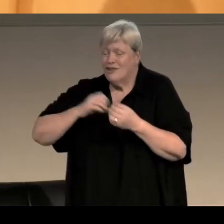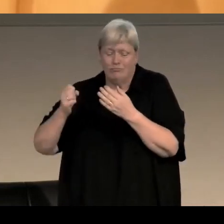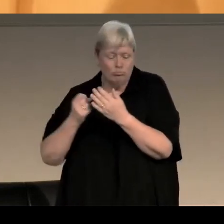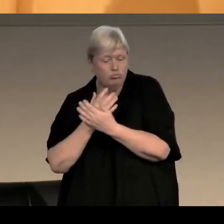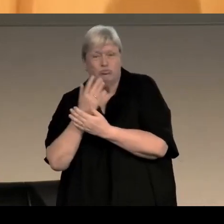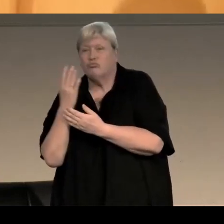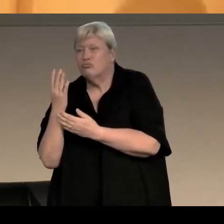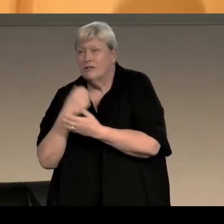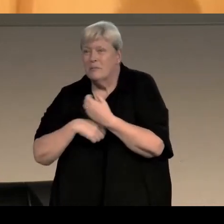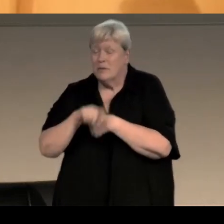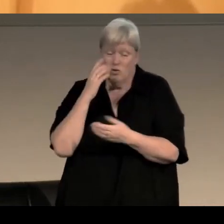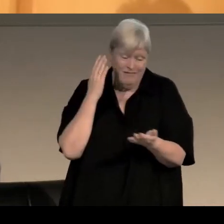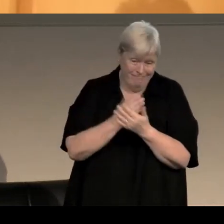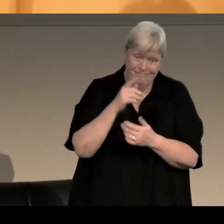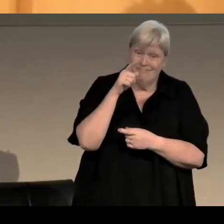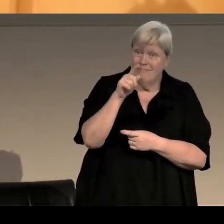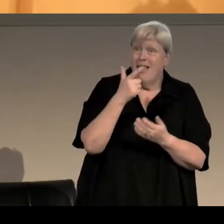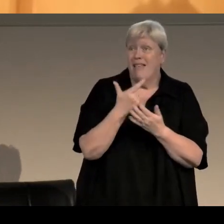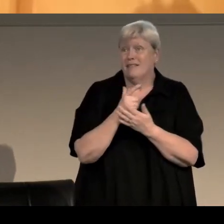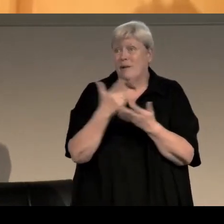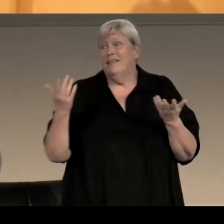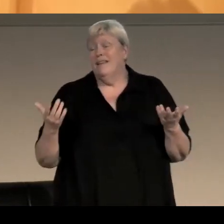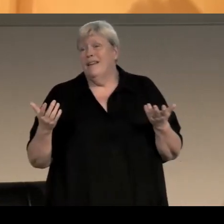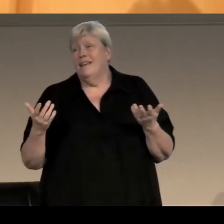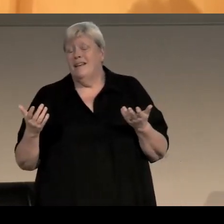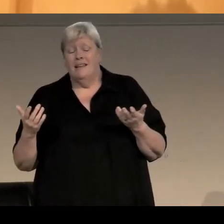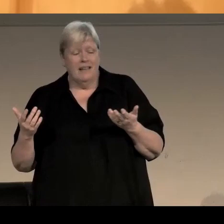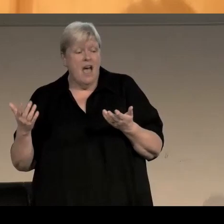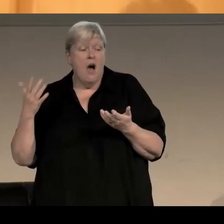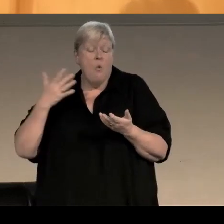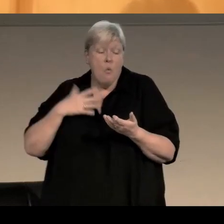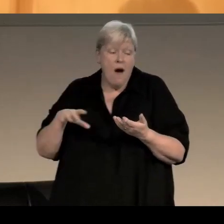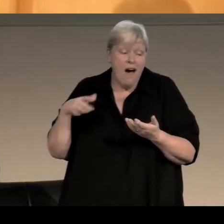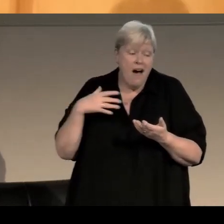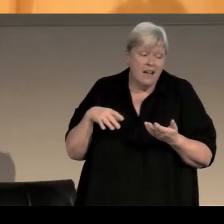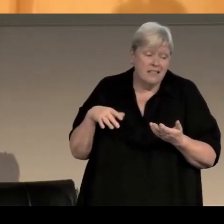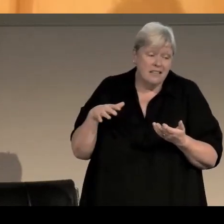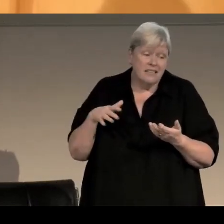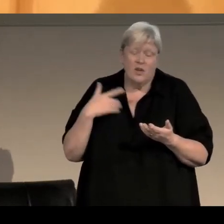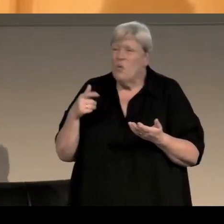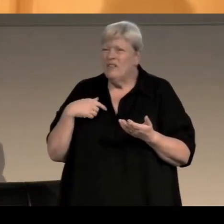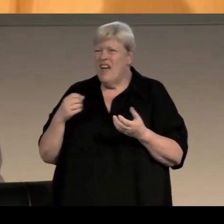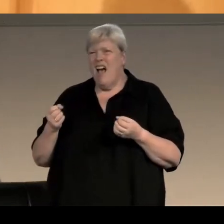that was who she was. But I wanted - I didn't want to write a coming-out novel,